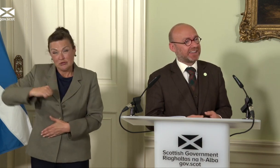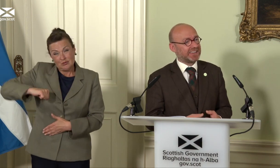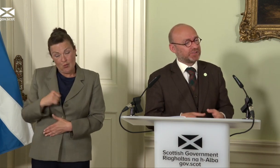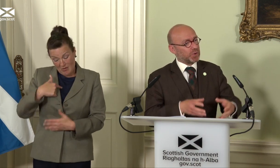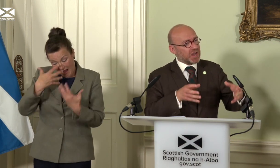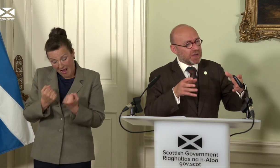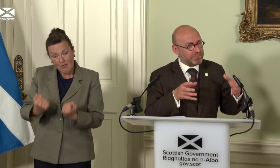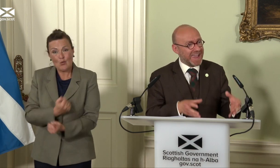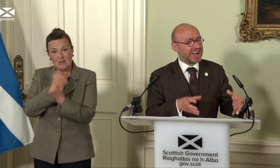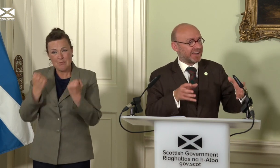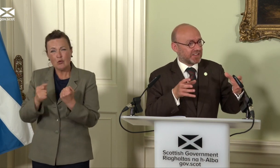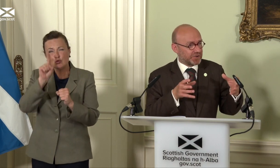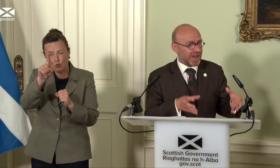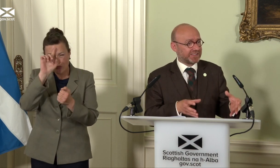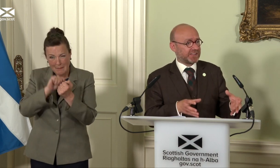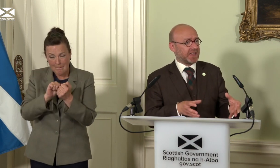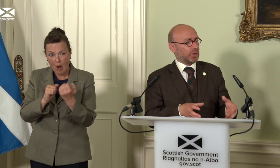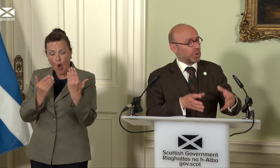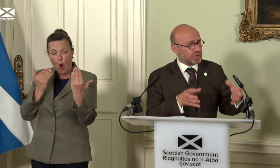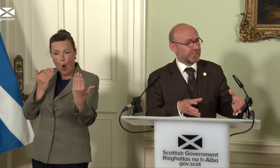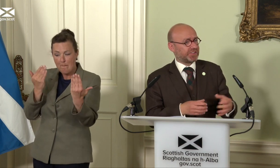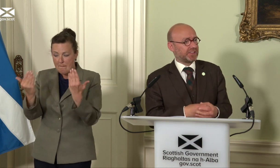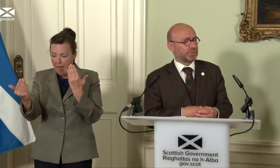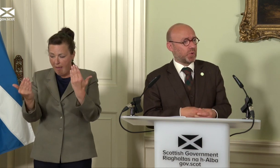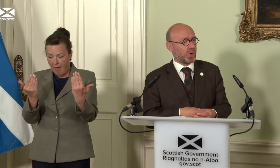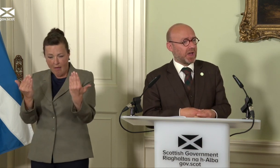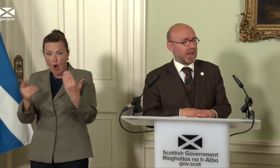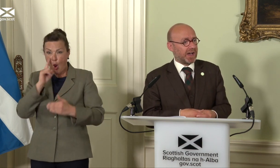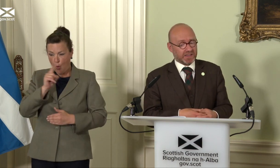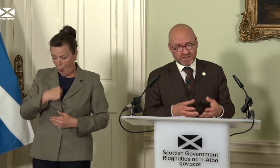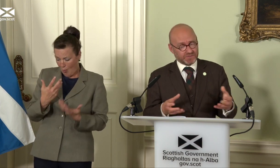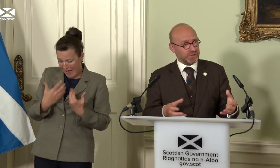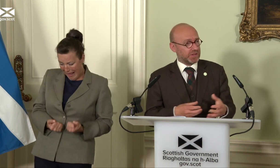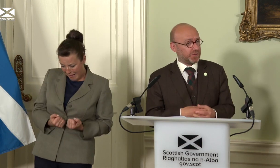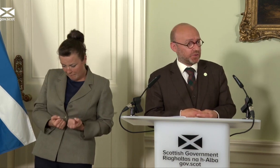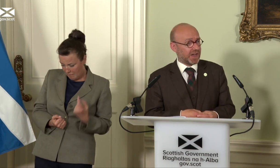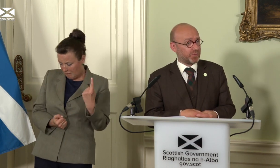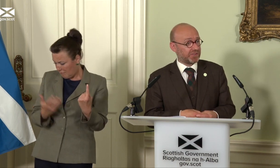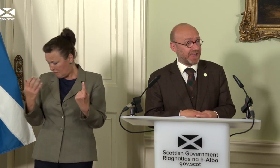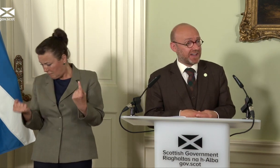here. So, compare and contrast, look at the status quo, and I think if you do that with a fair and